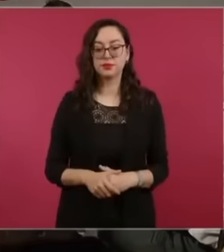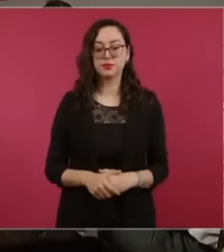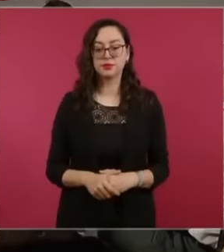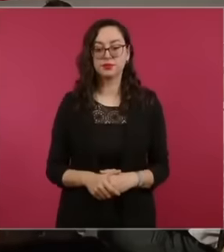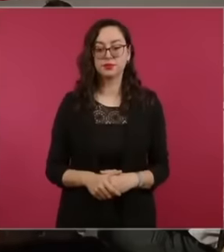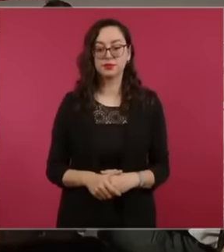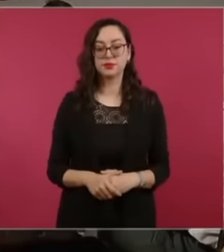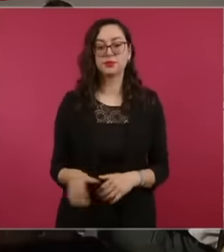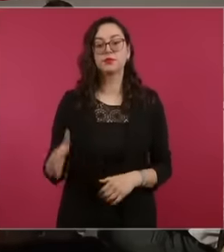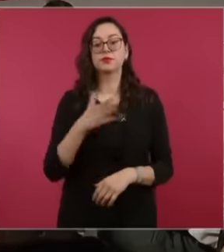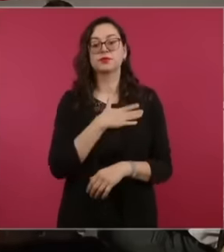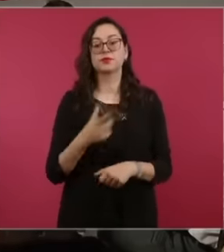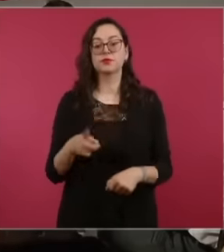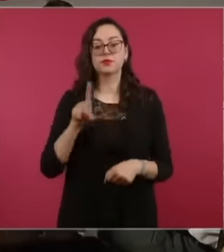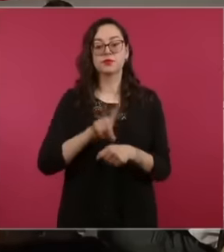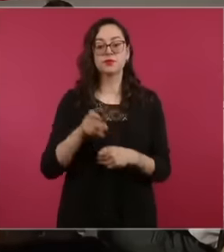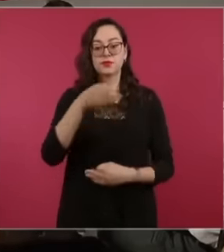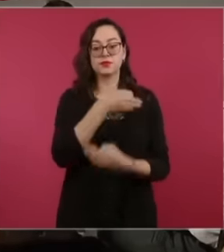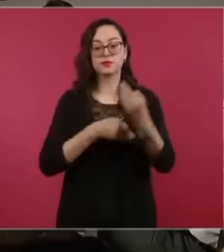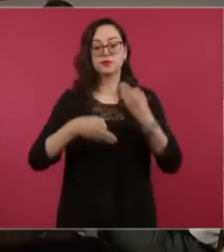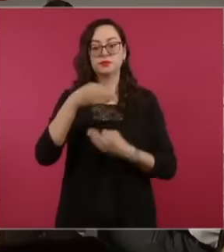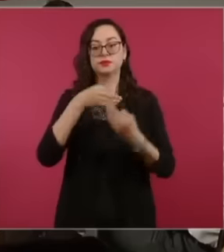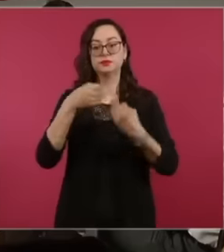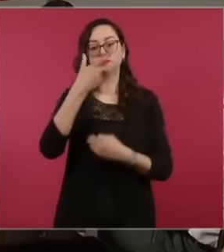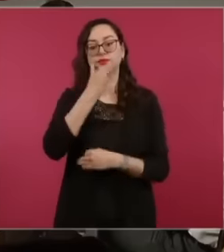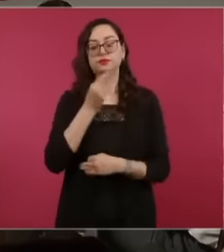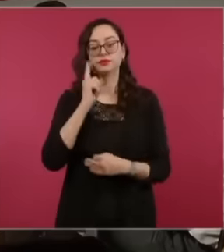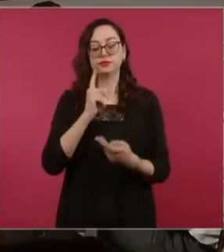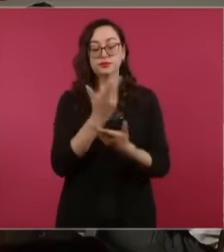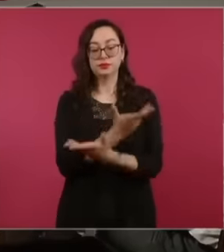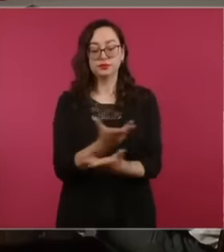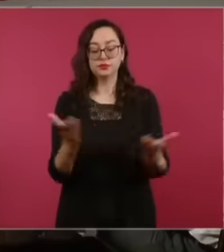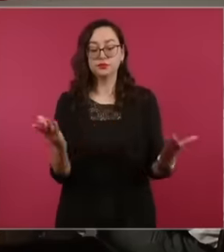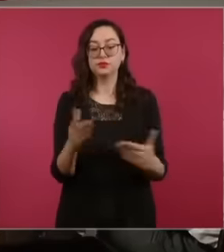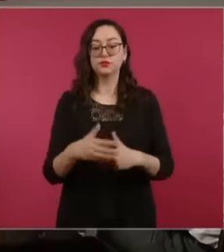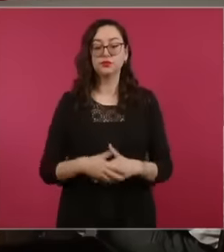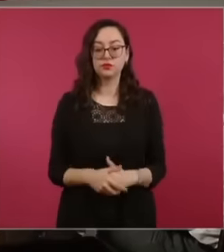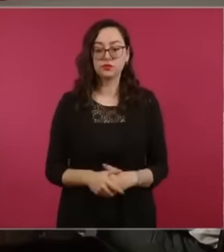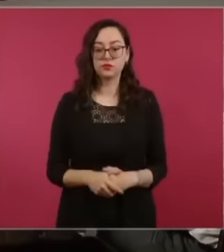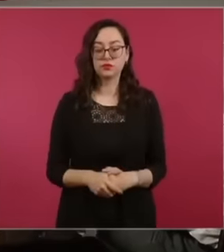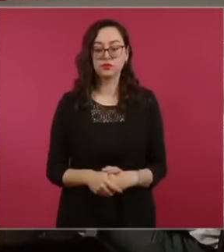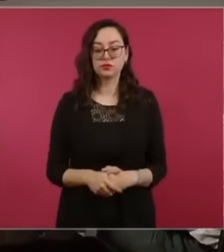Good morning to all of you eh With regard to the fiscal office of